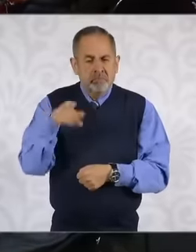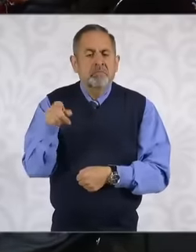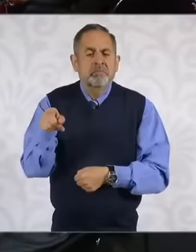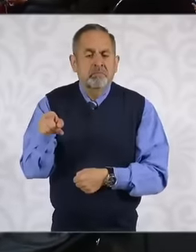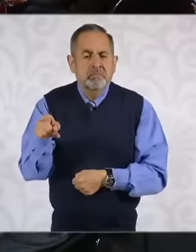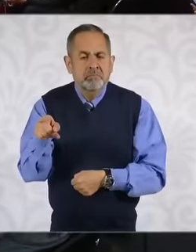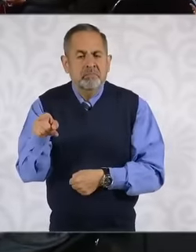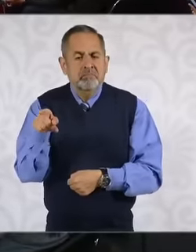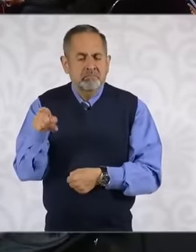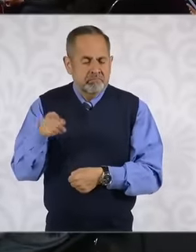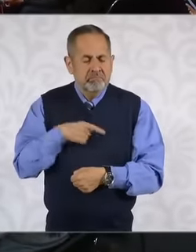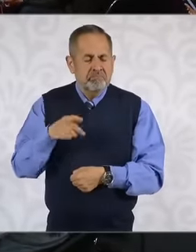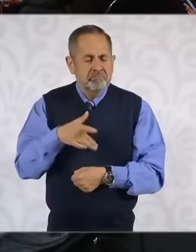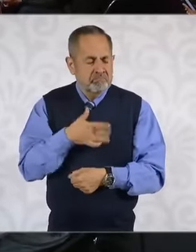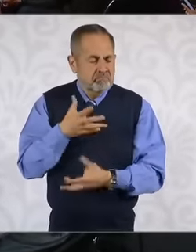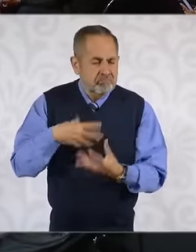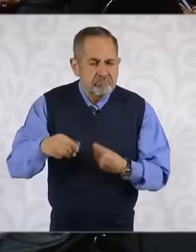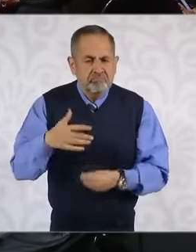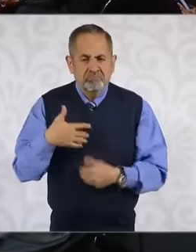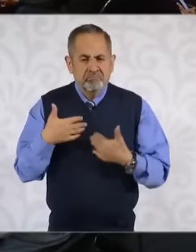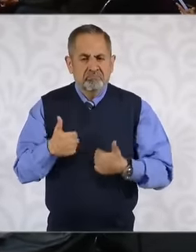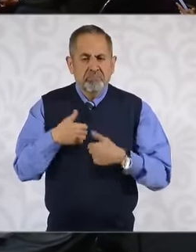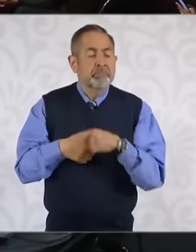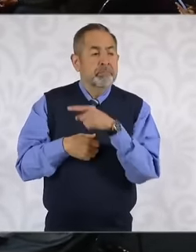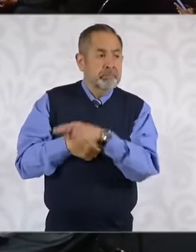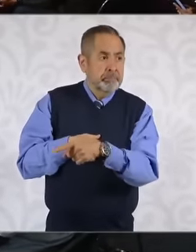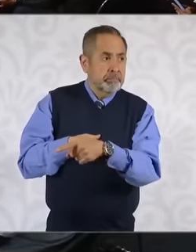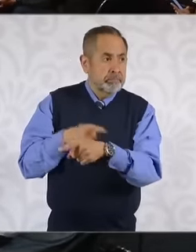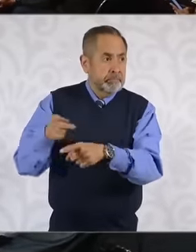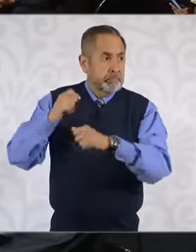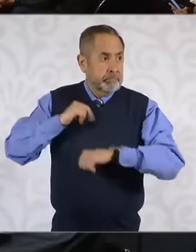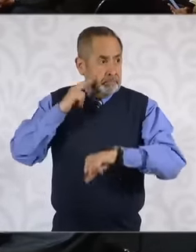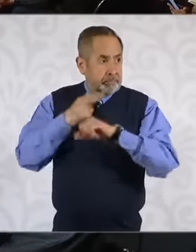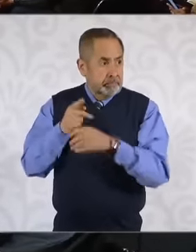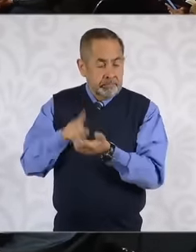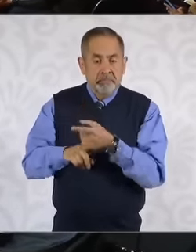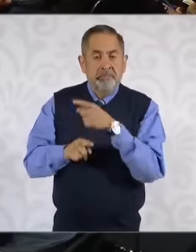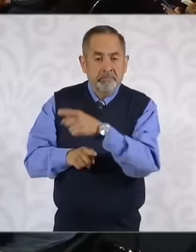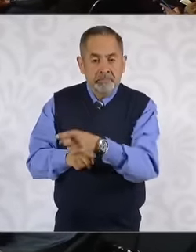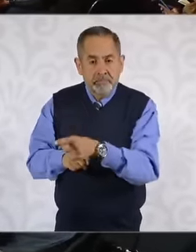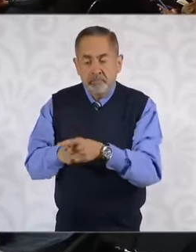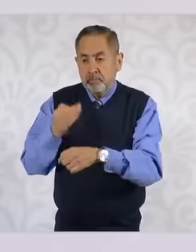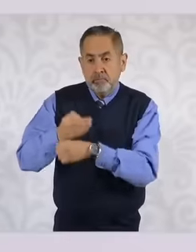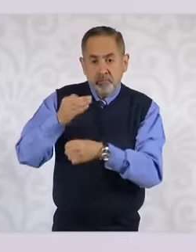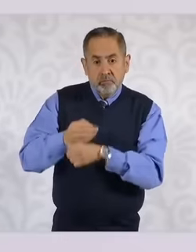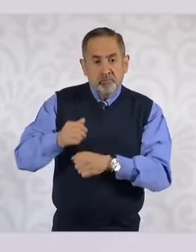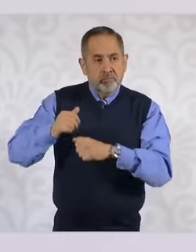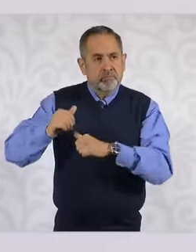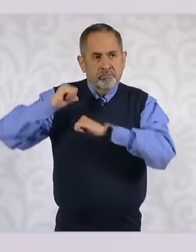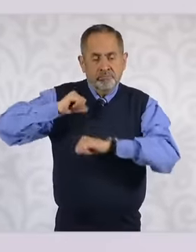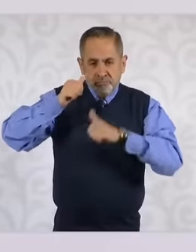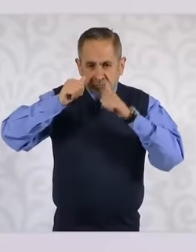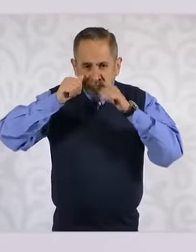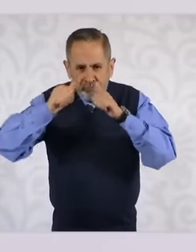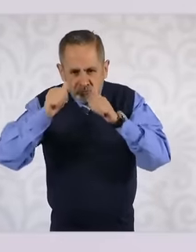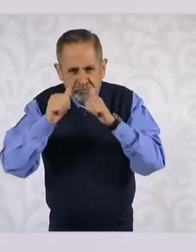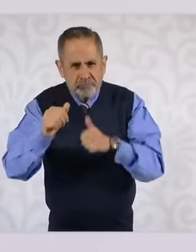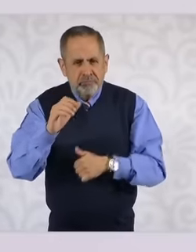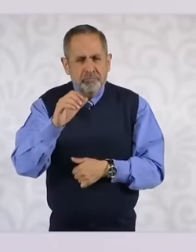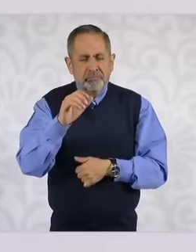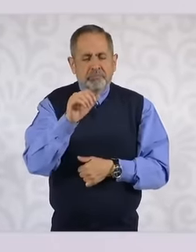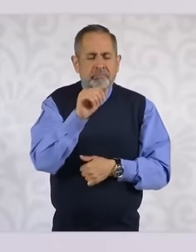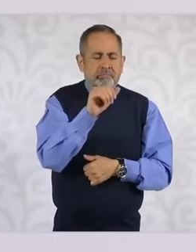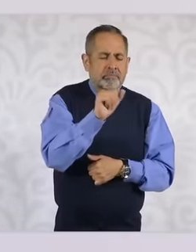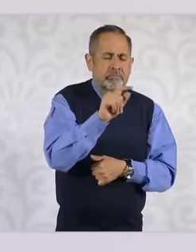, and she is now in charge of citizen care of the presidency. So if you can pass on